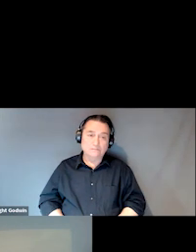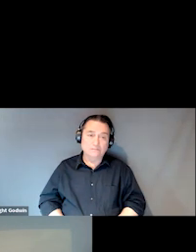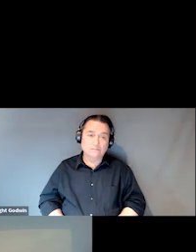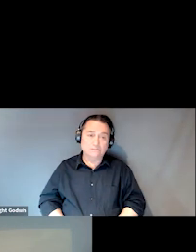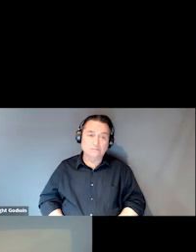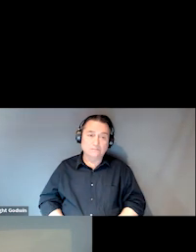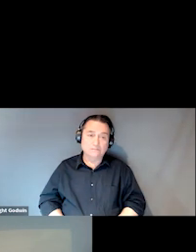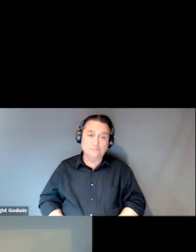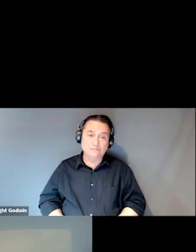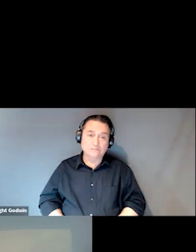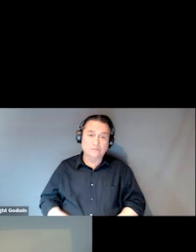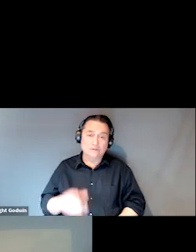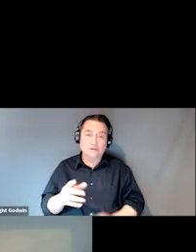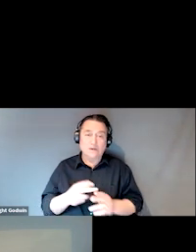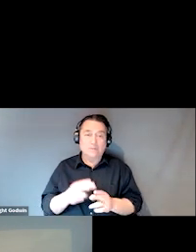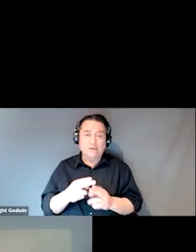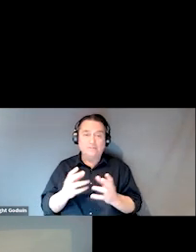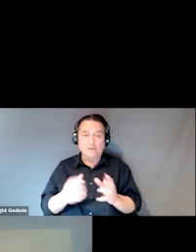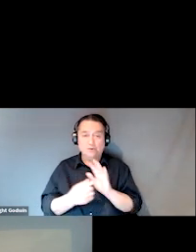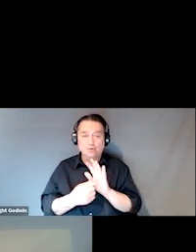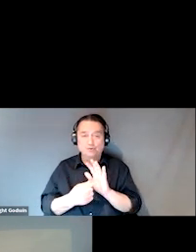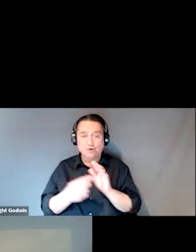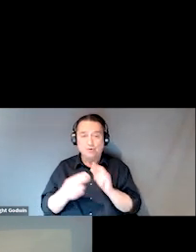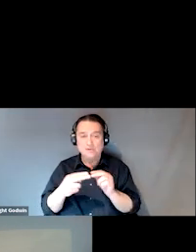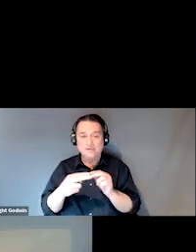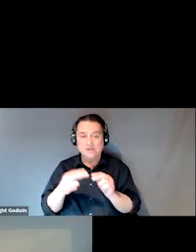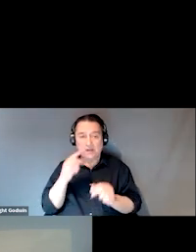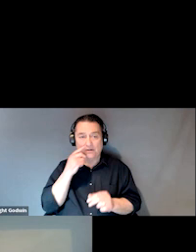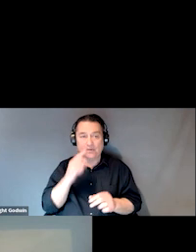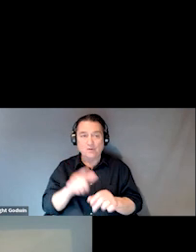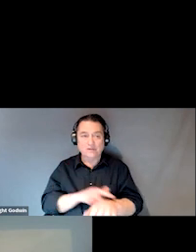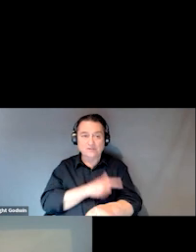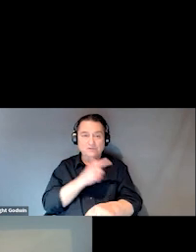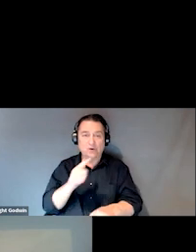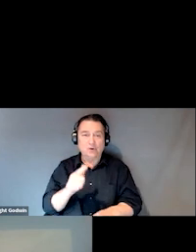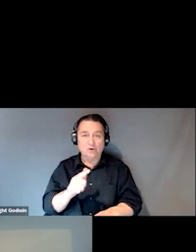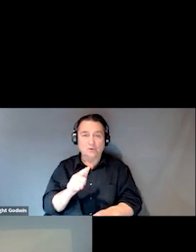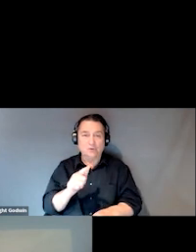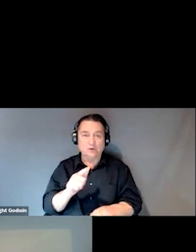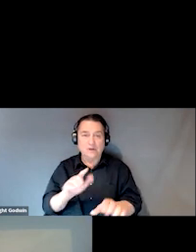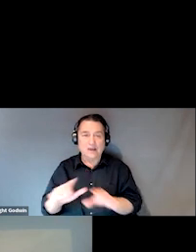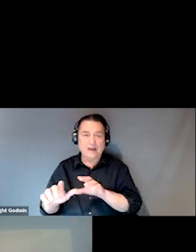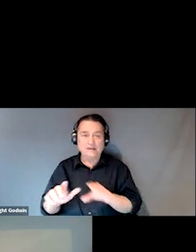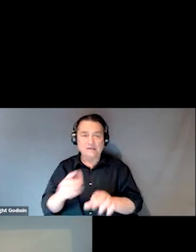And I briefly wanted to put in a plug for these long-acting injectables or LAIs,